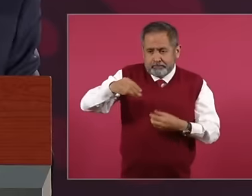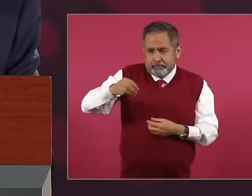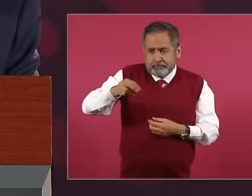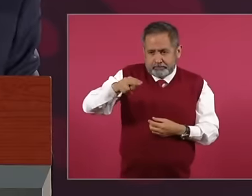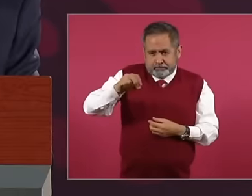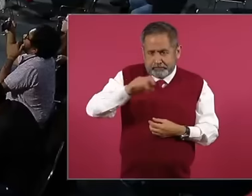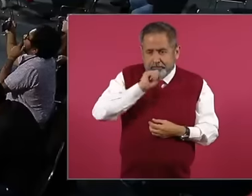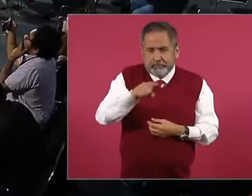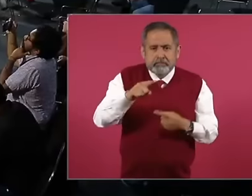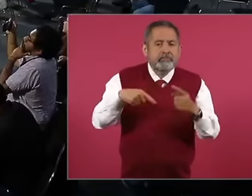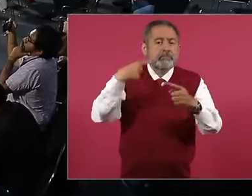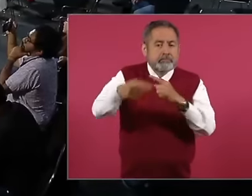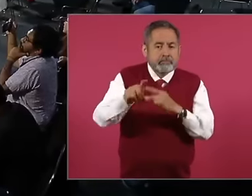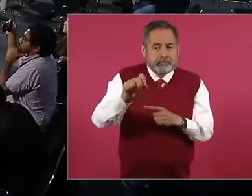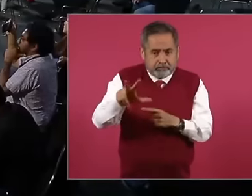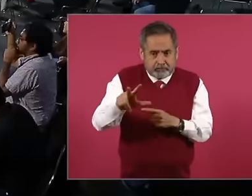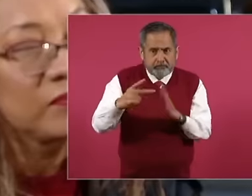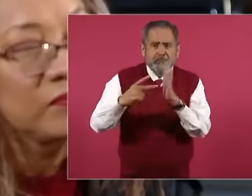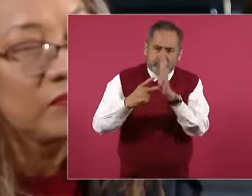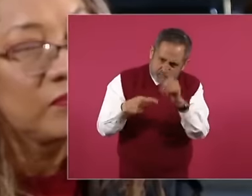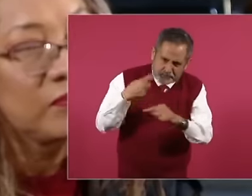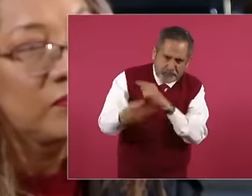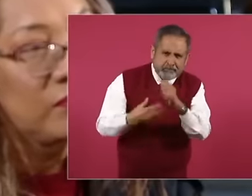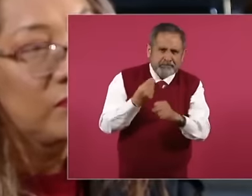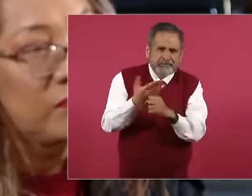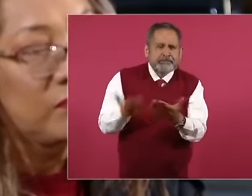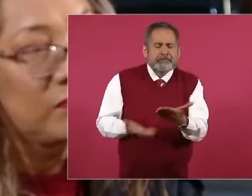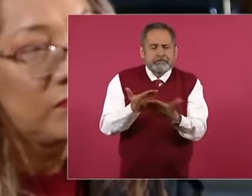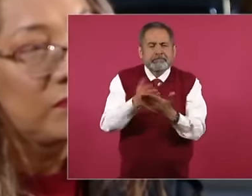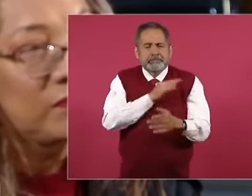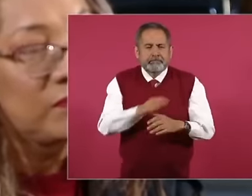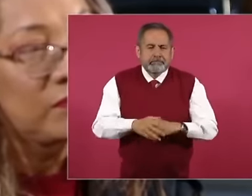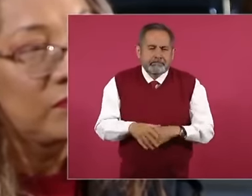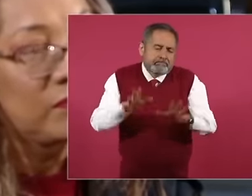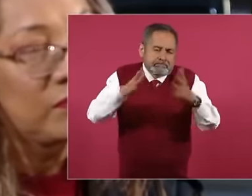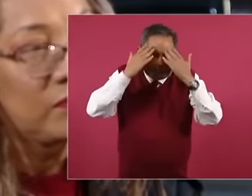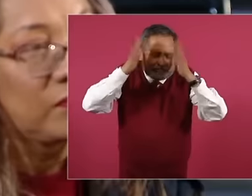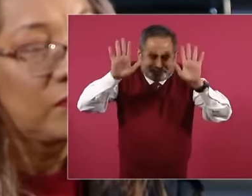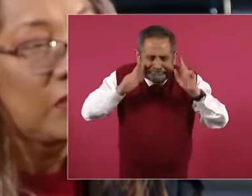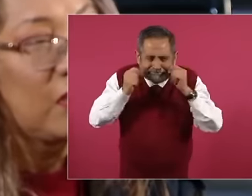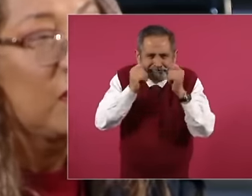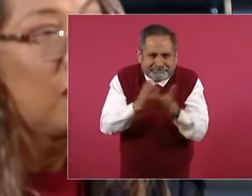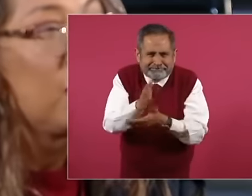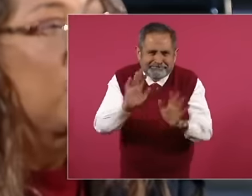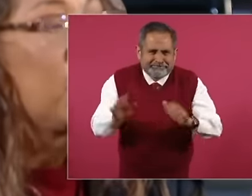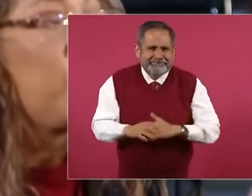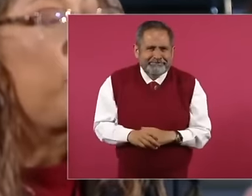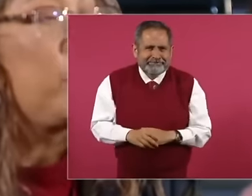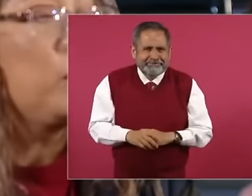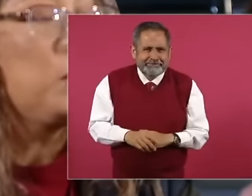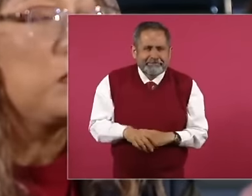28th he can still request it again Ah no Let's not get into that anymore, but I'm saying what happened yesterday